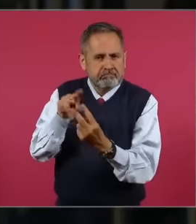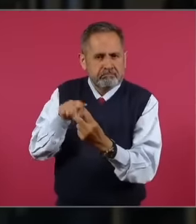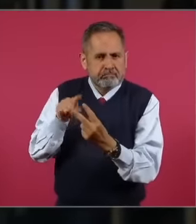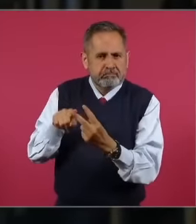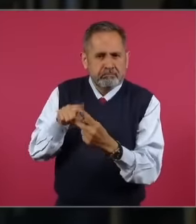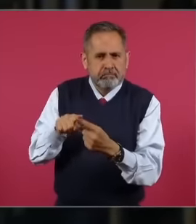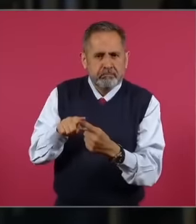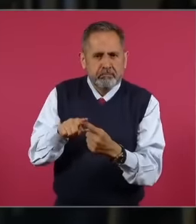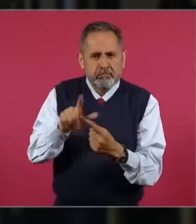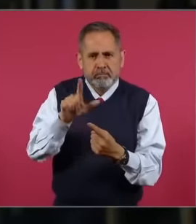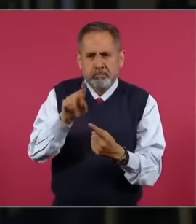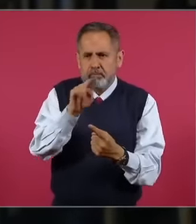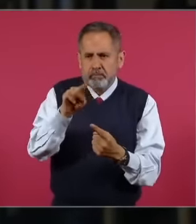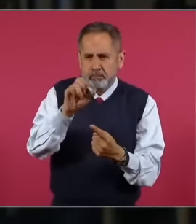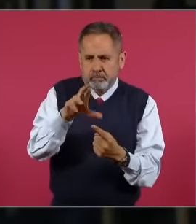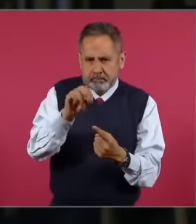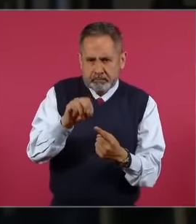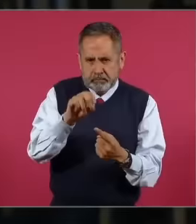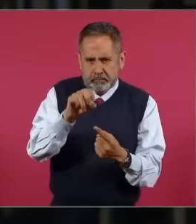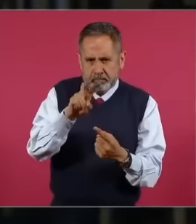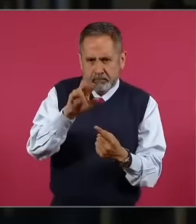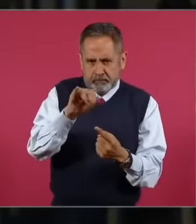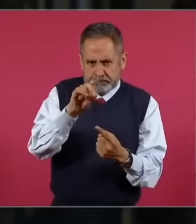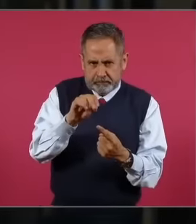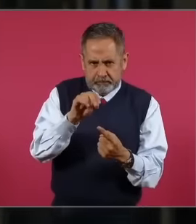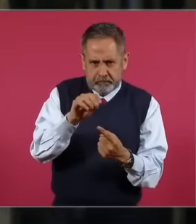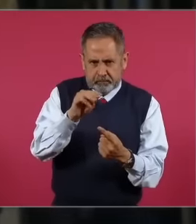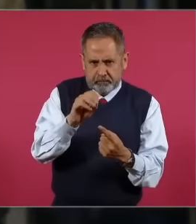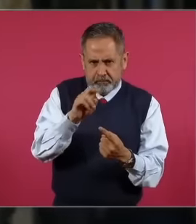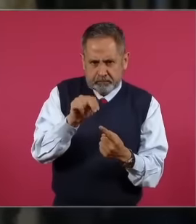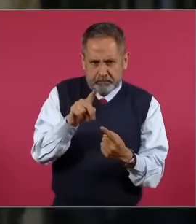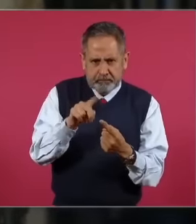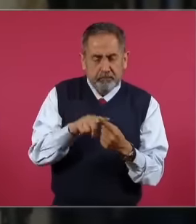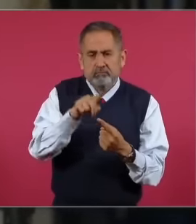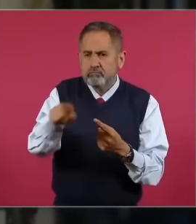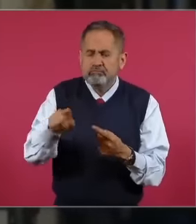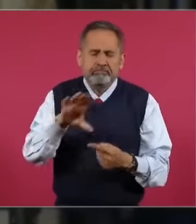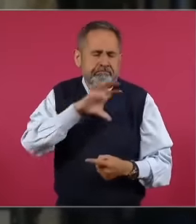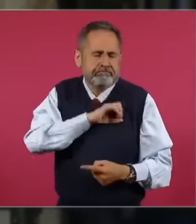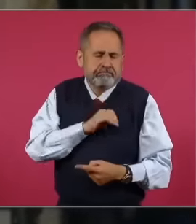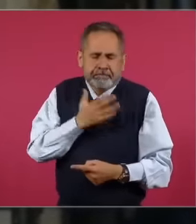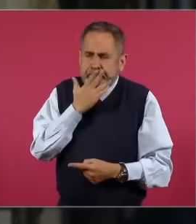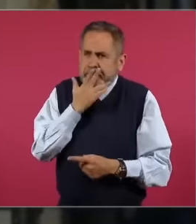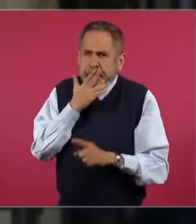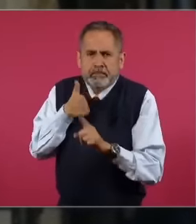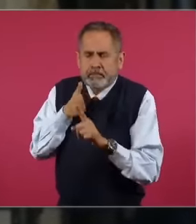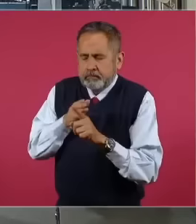Mrs. Luz María Oviedo Moreno is their number one follower. She is a promoter